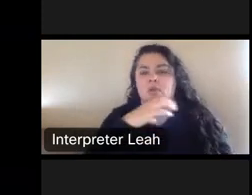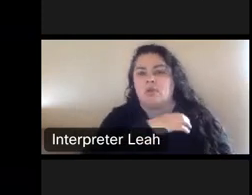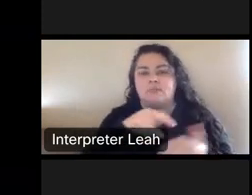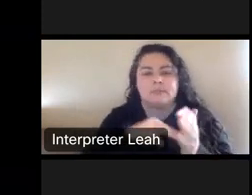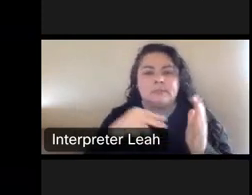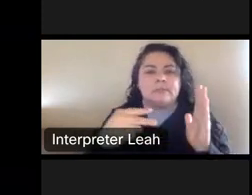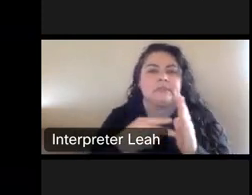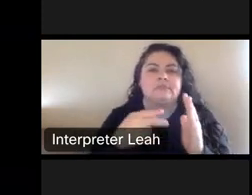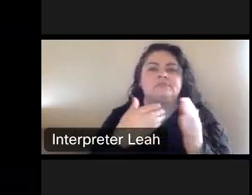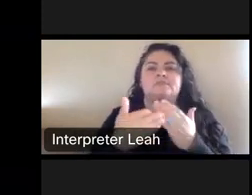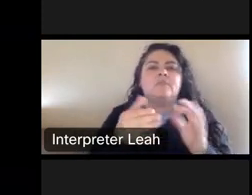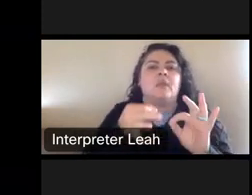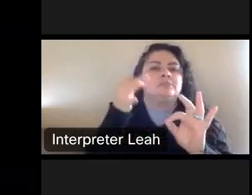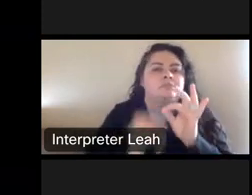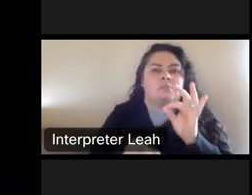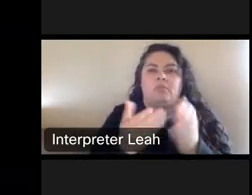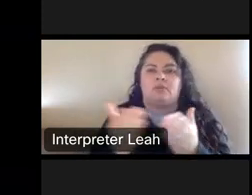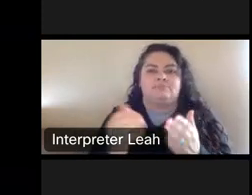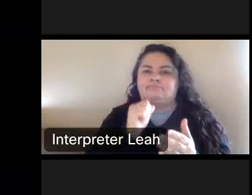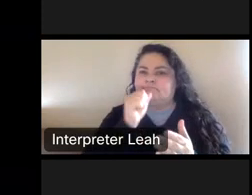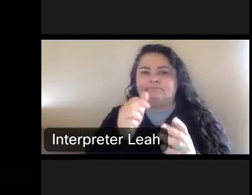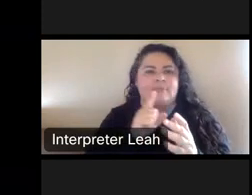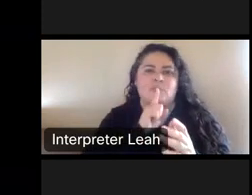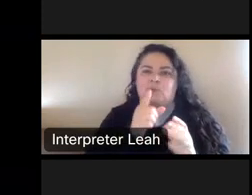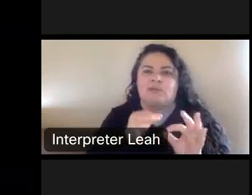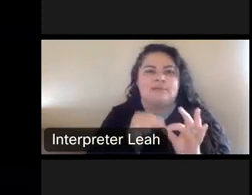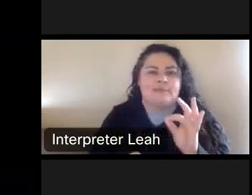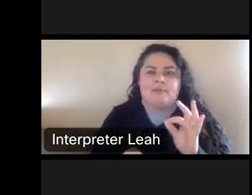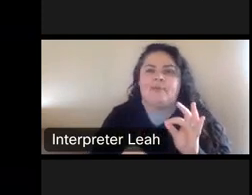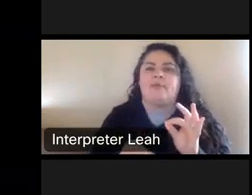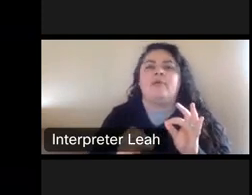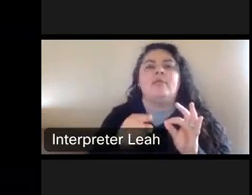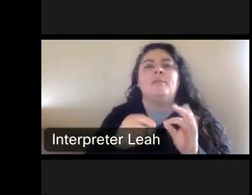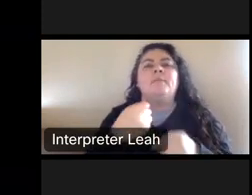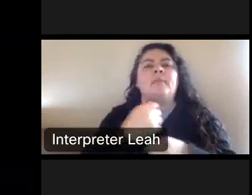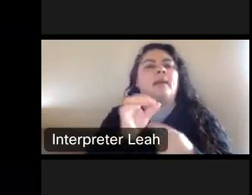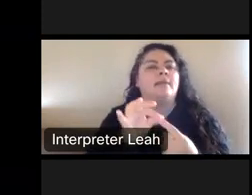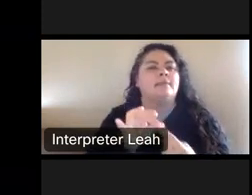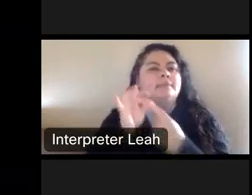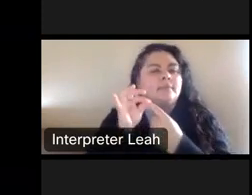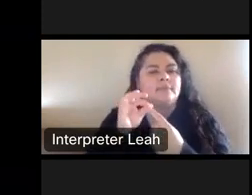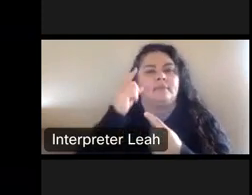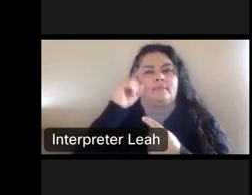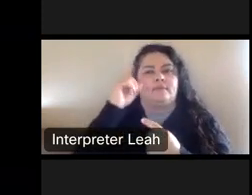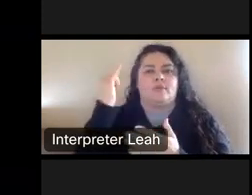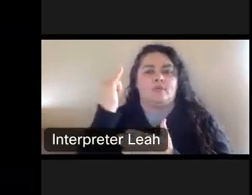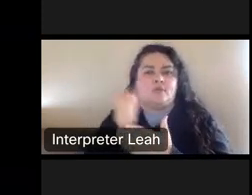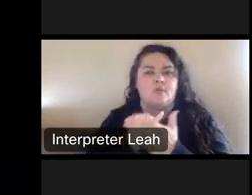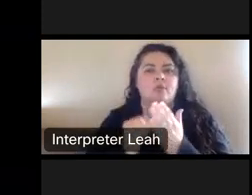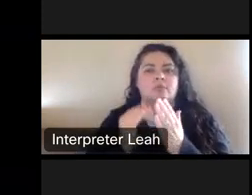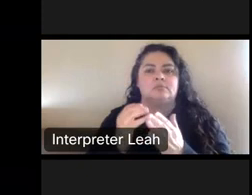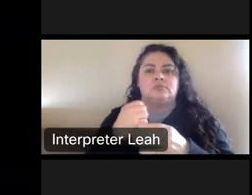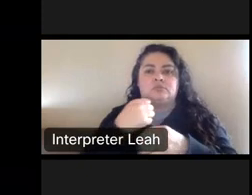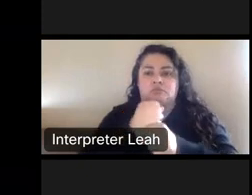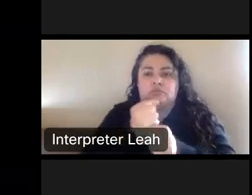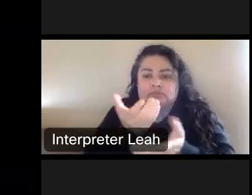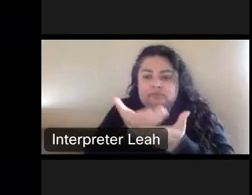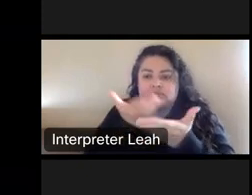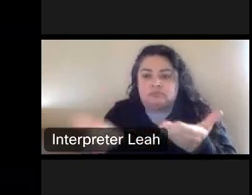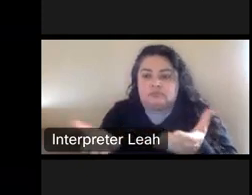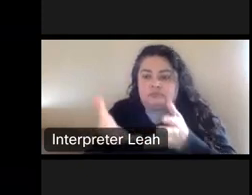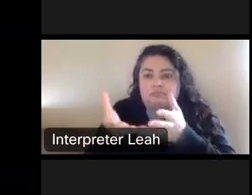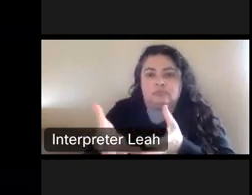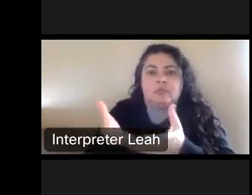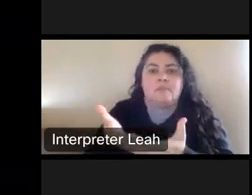Even simple things are not simple, so they carved out an exception for artists for creations that were created before June. 1st 991.